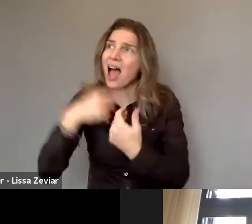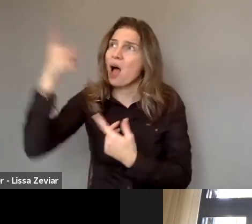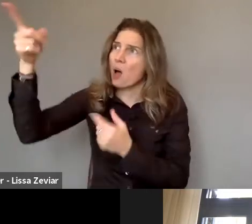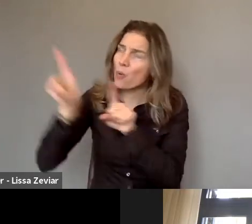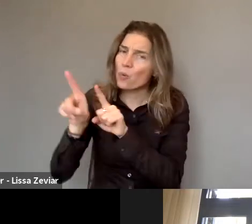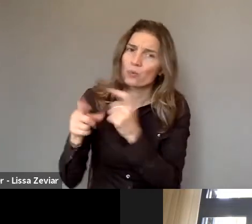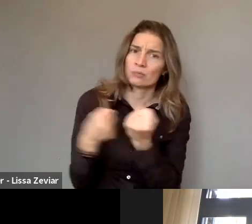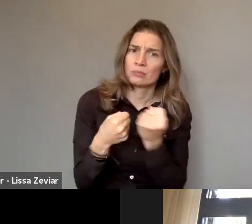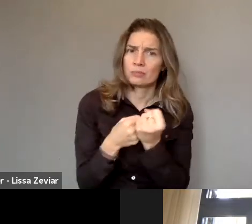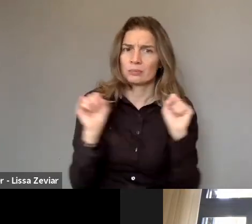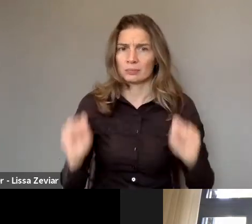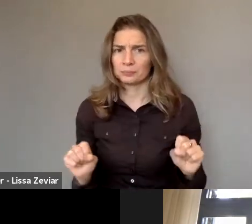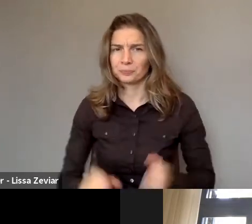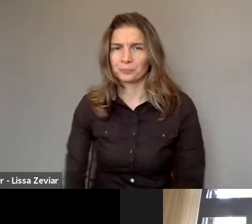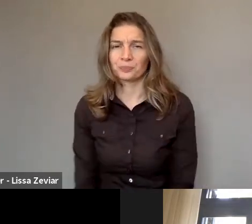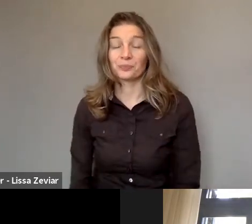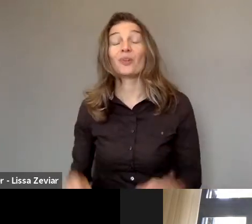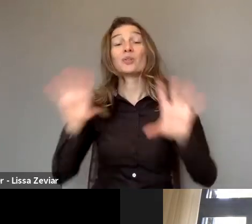That's in a nutshell what we're doing,